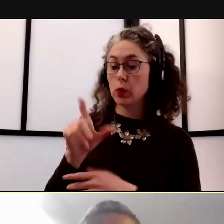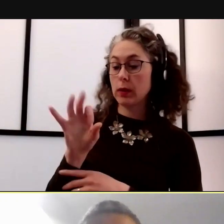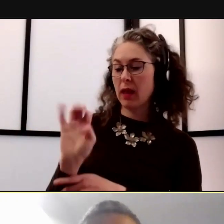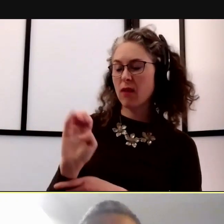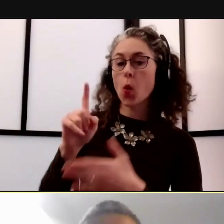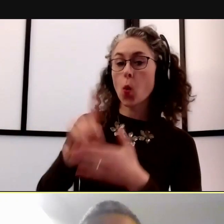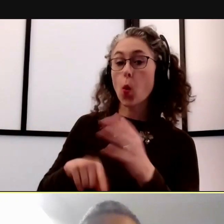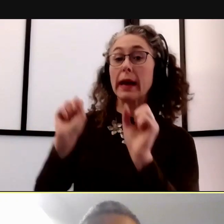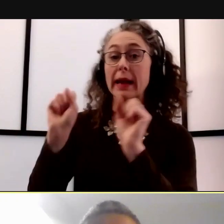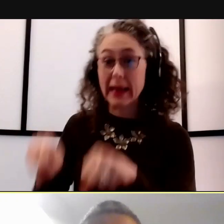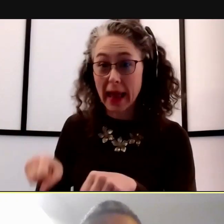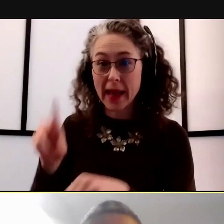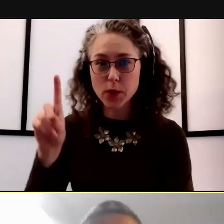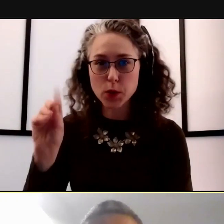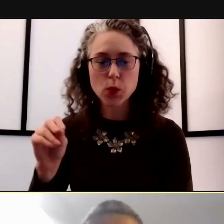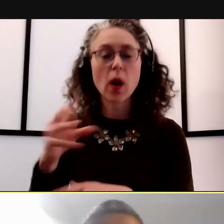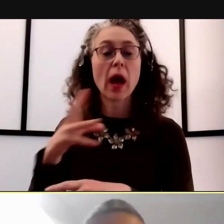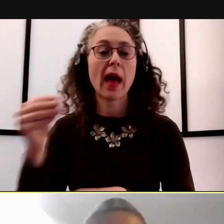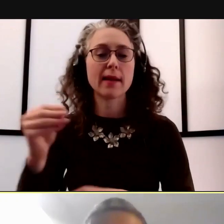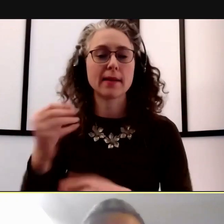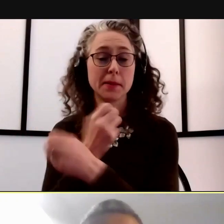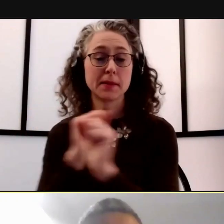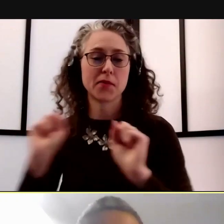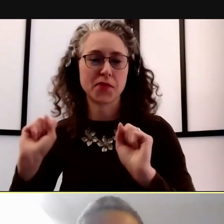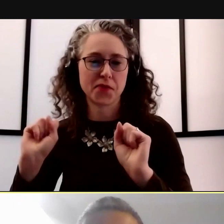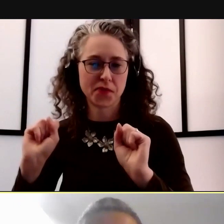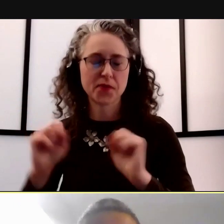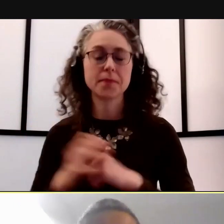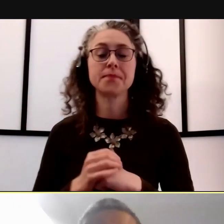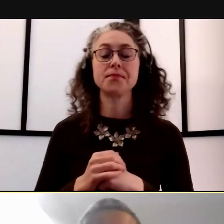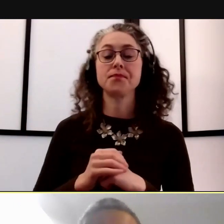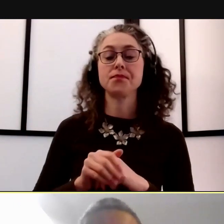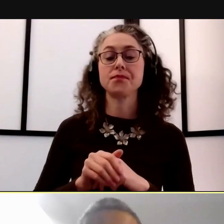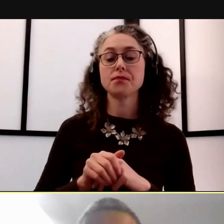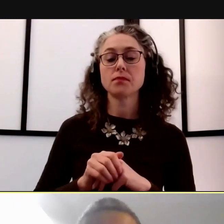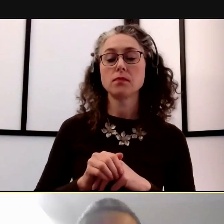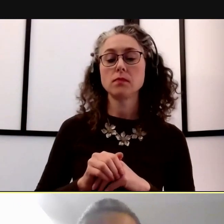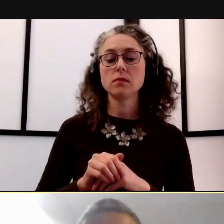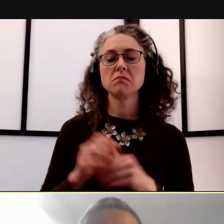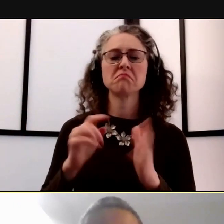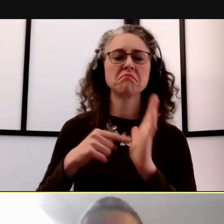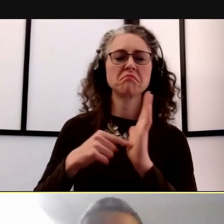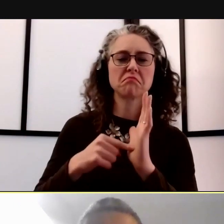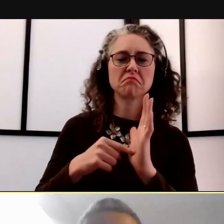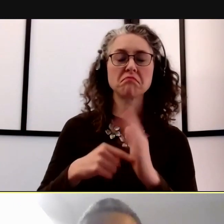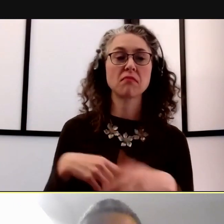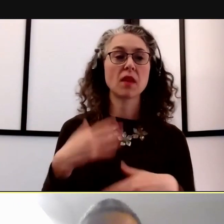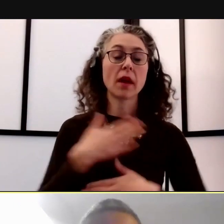and how they can do it safely. So going for example, recreation has a sip and stroll,